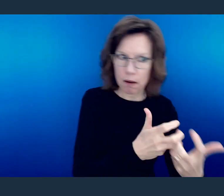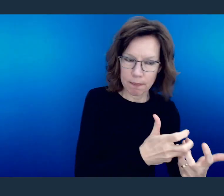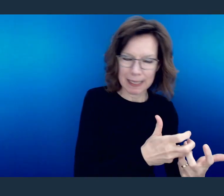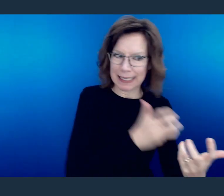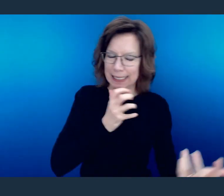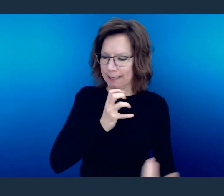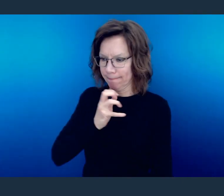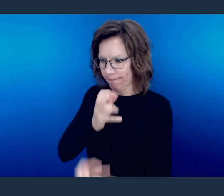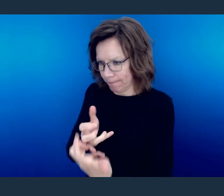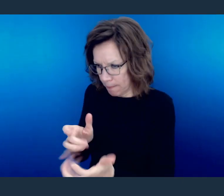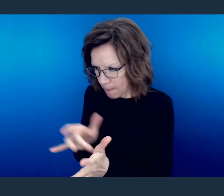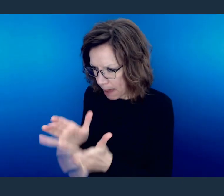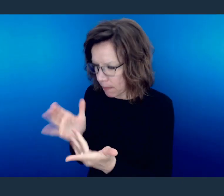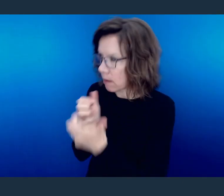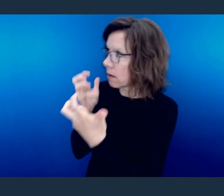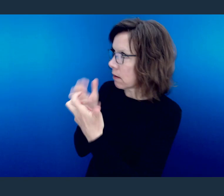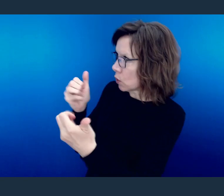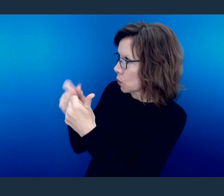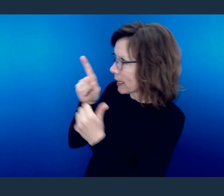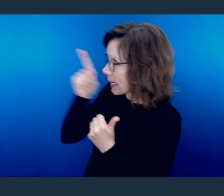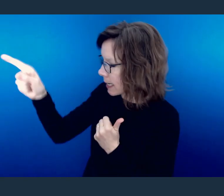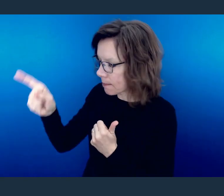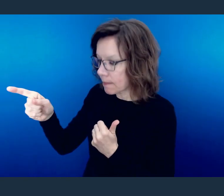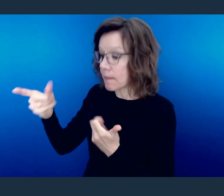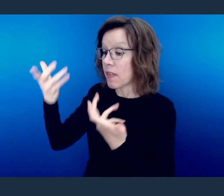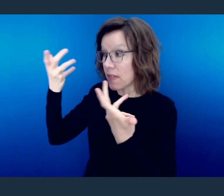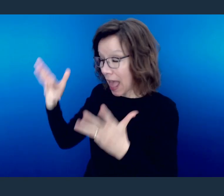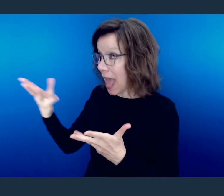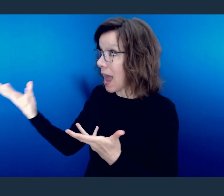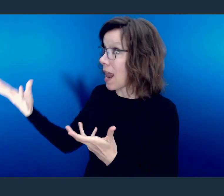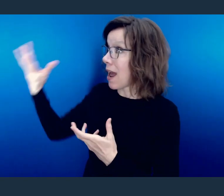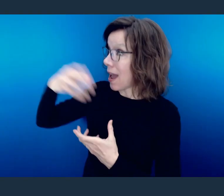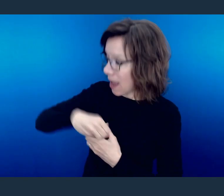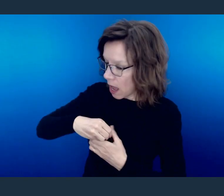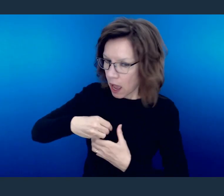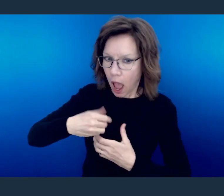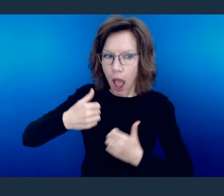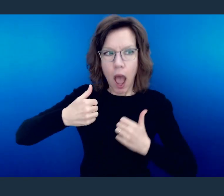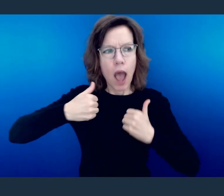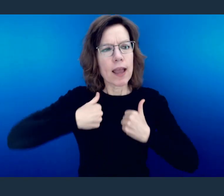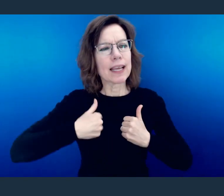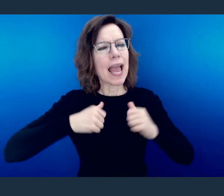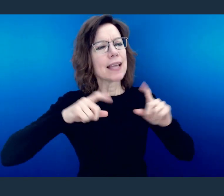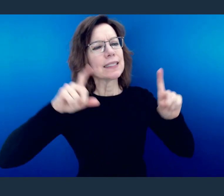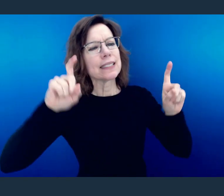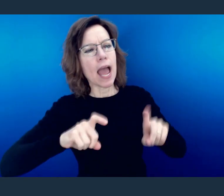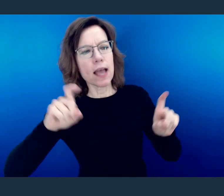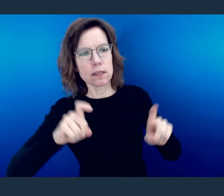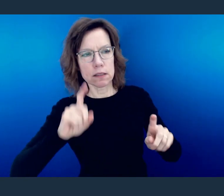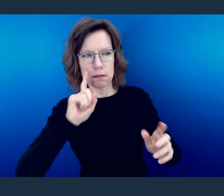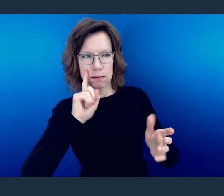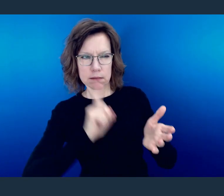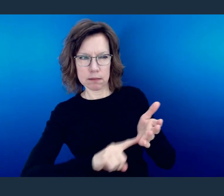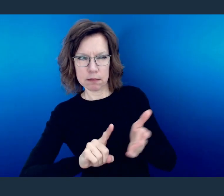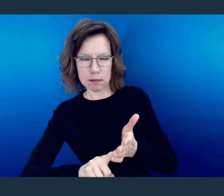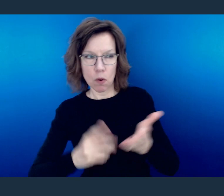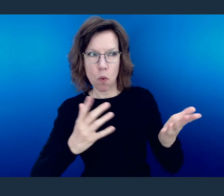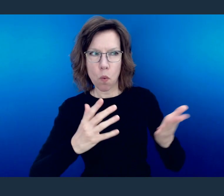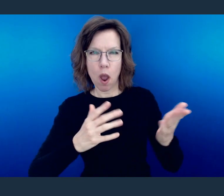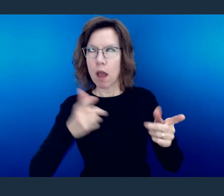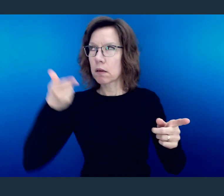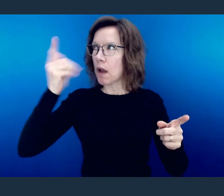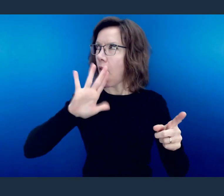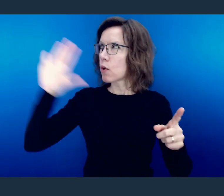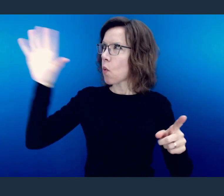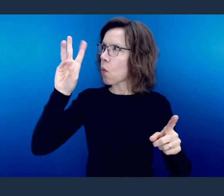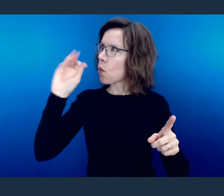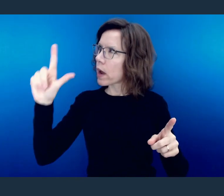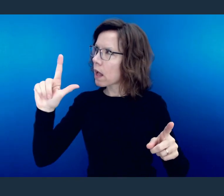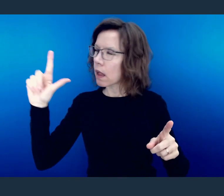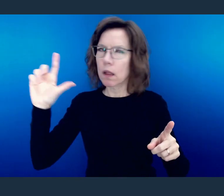It says that "by testing you may discern what is the will of God, what is good, acceptable,